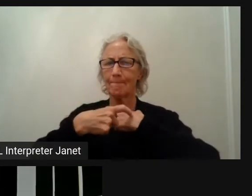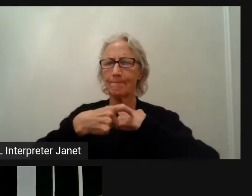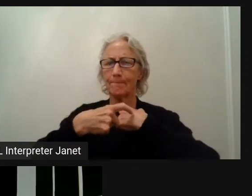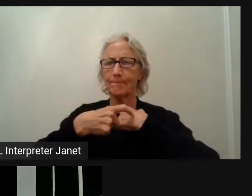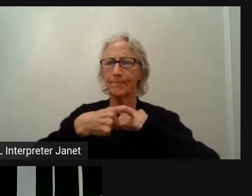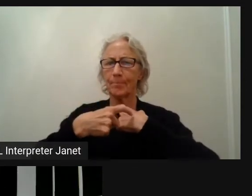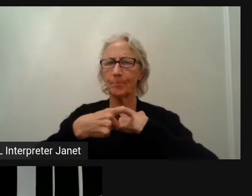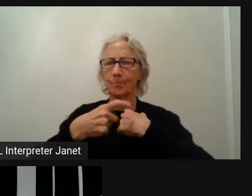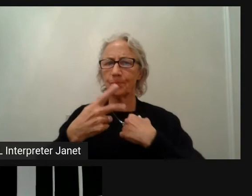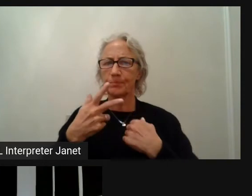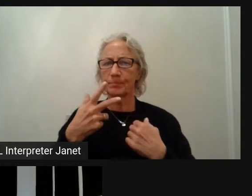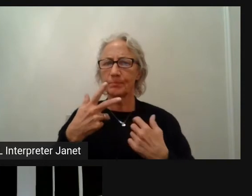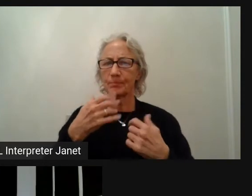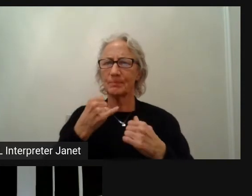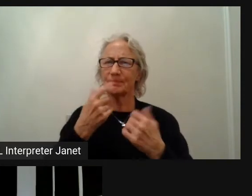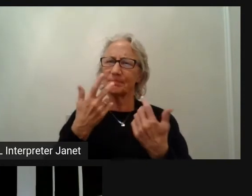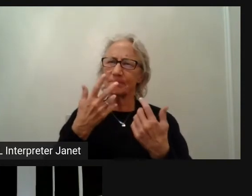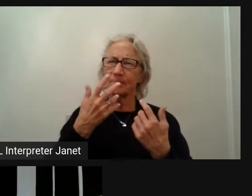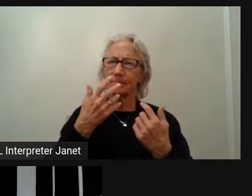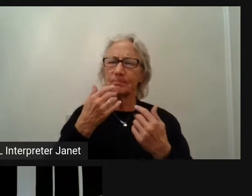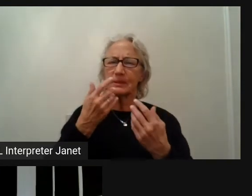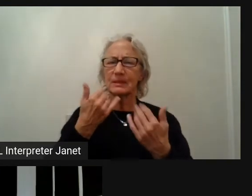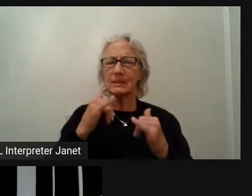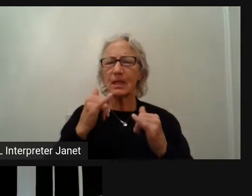Still, it is possible.